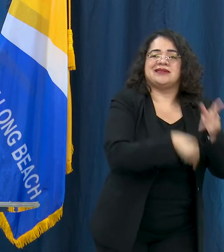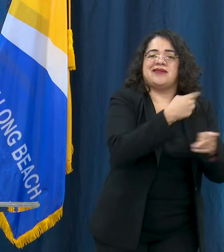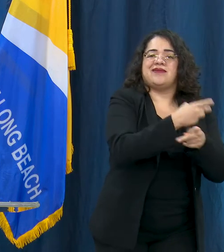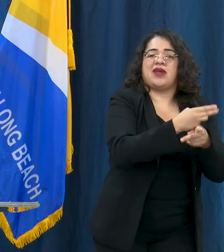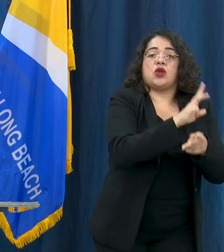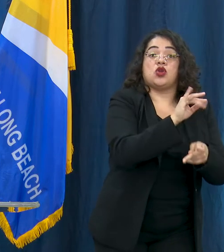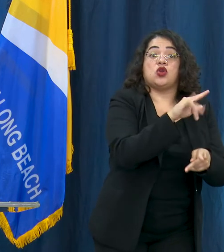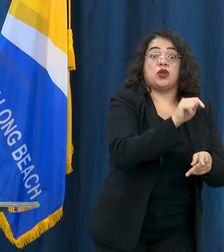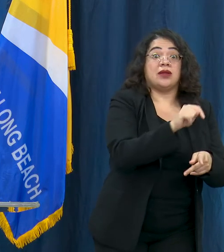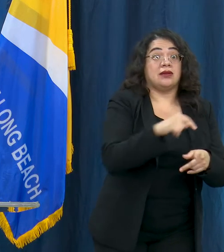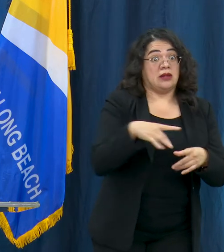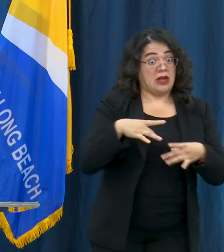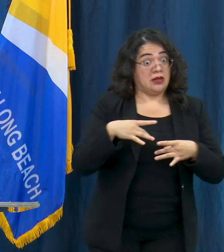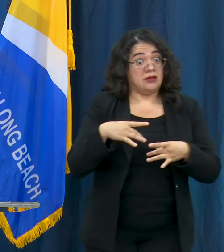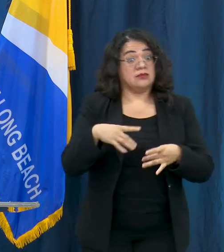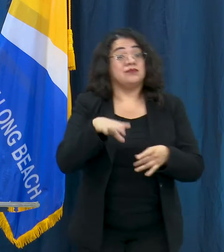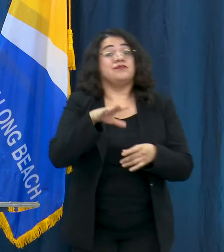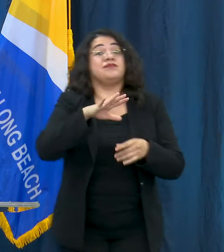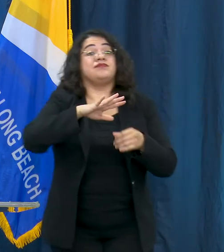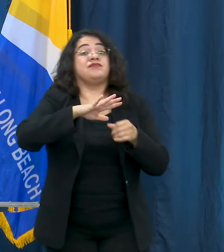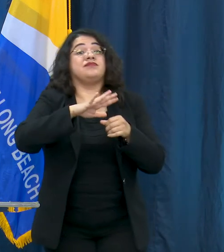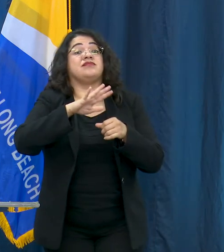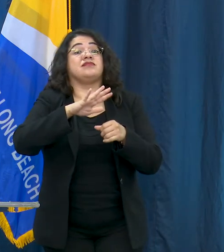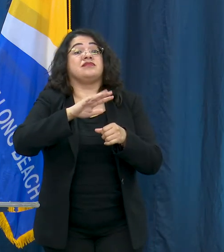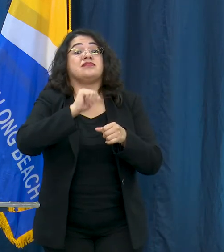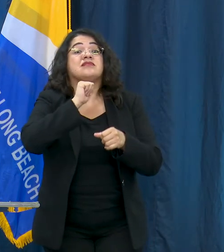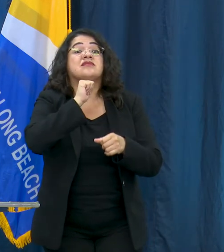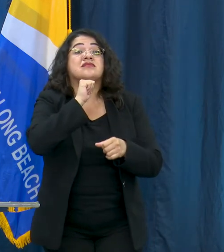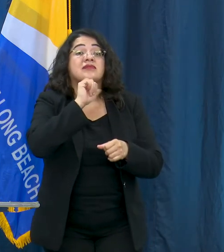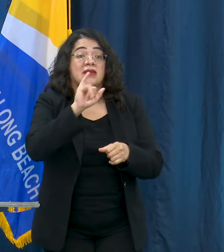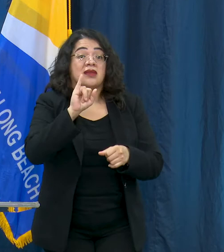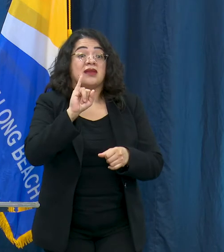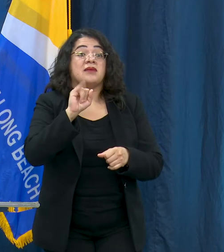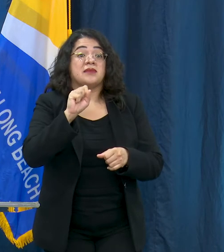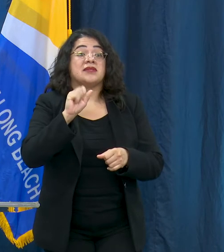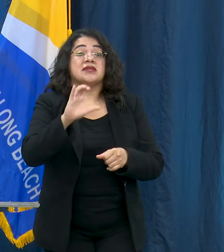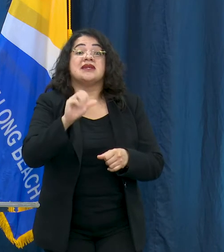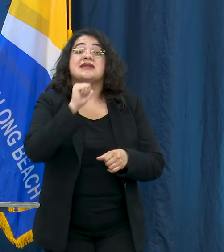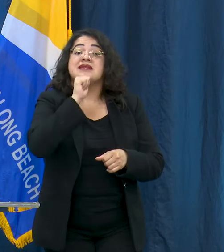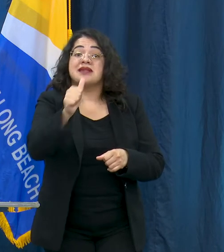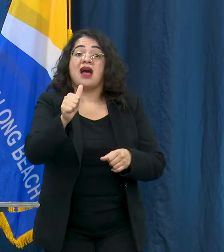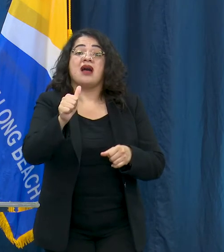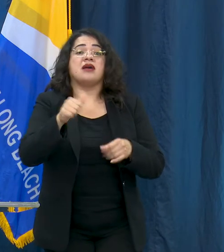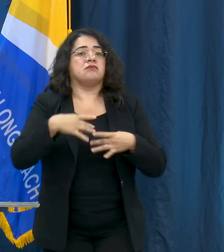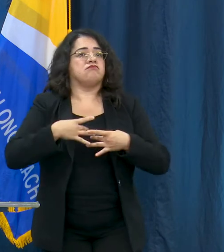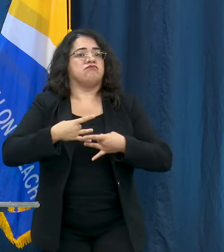is associated with COVID-19 or another infection that may be contagious.